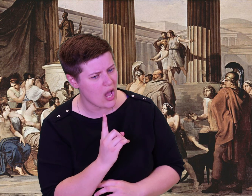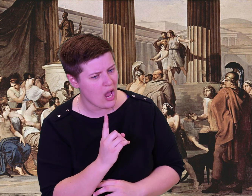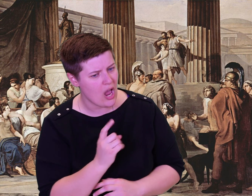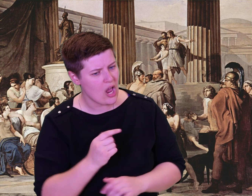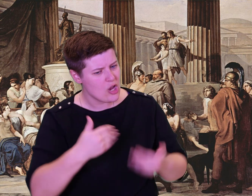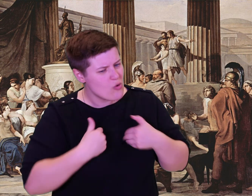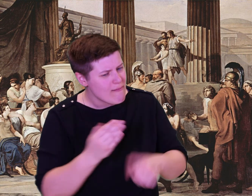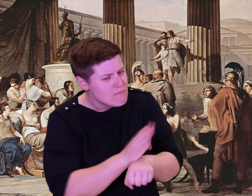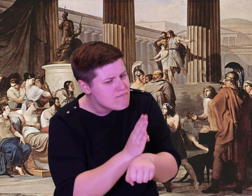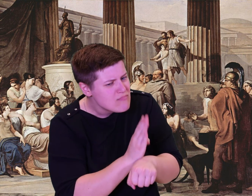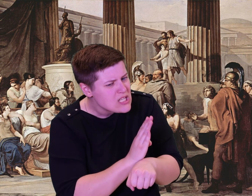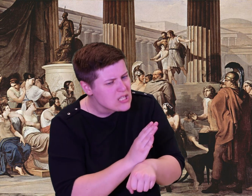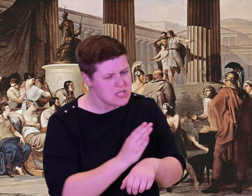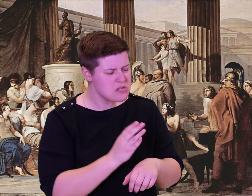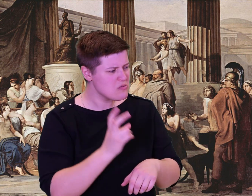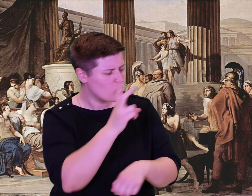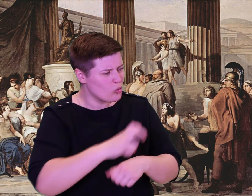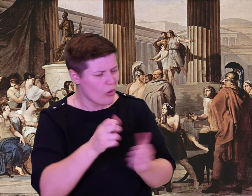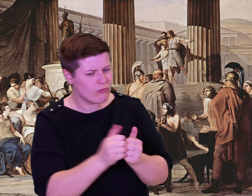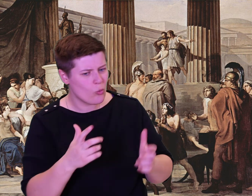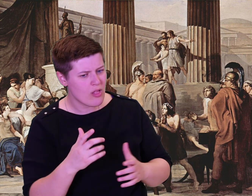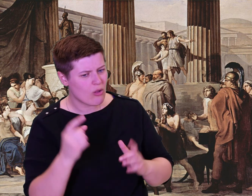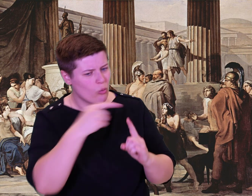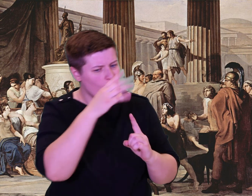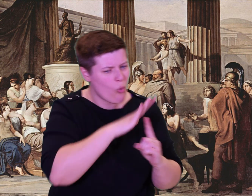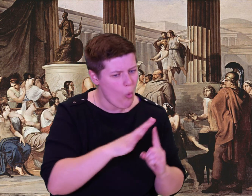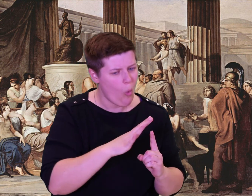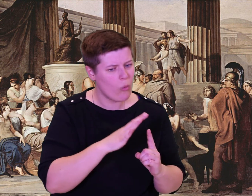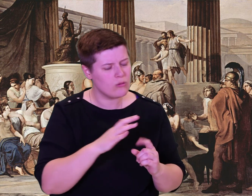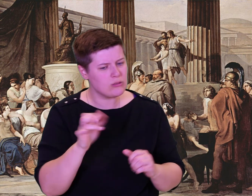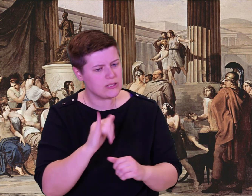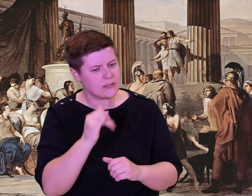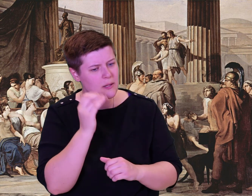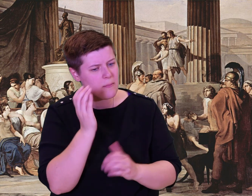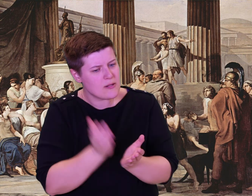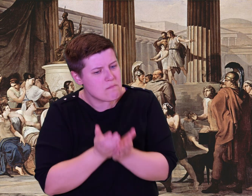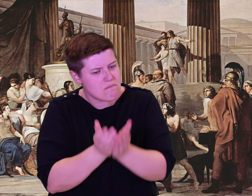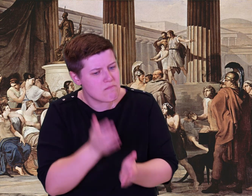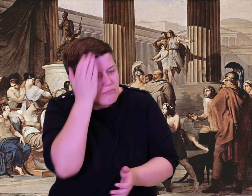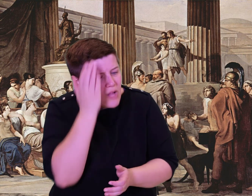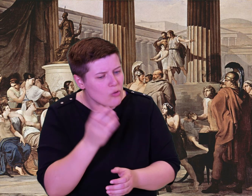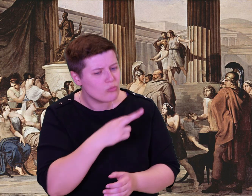Troy. The winds have swept us off in all directions across the vast expanse of